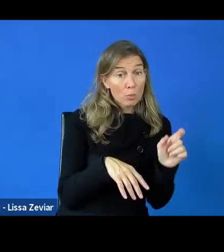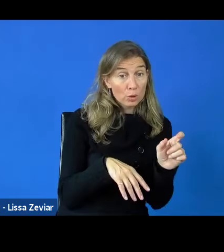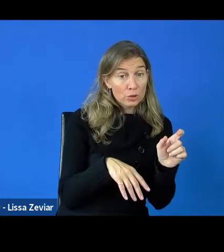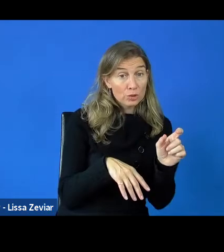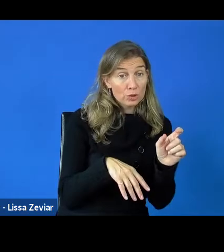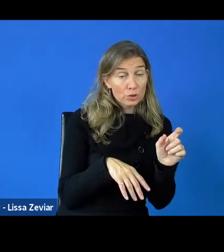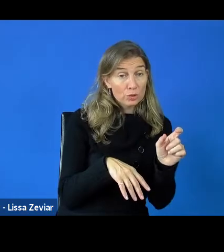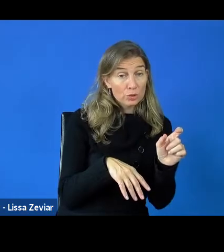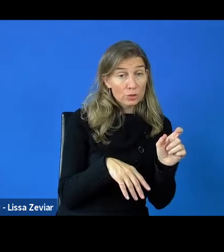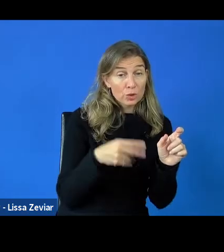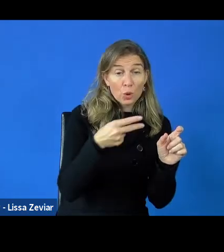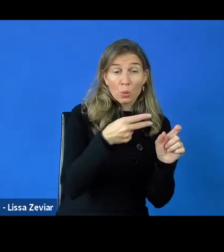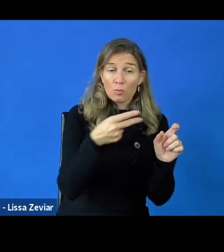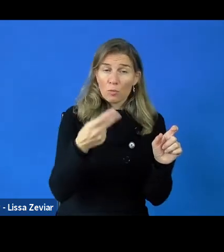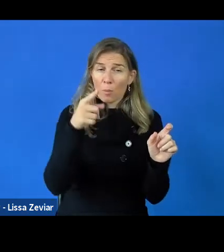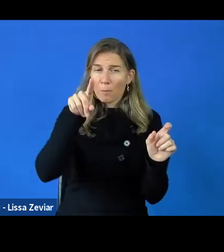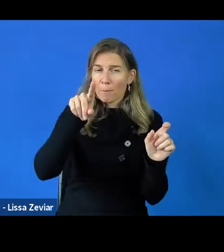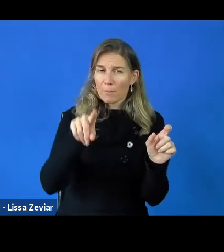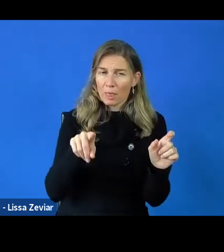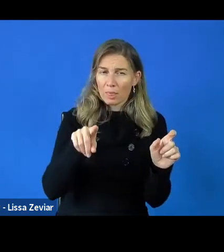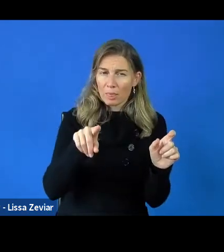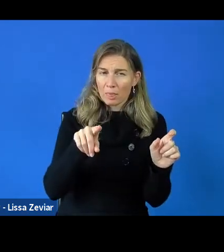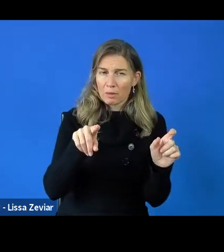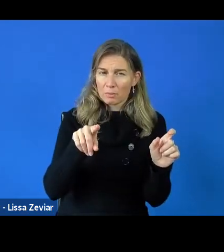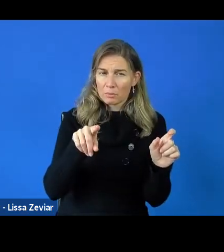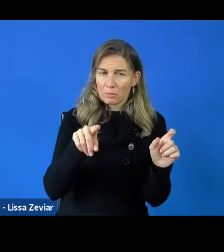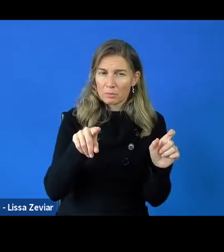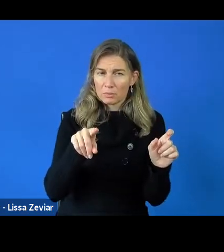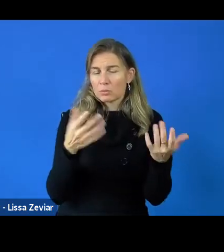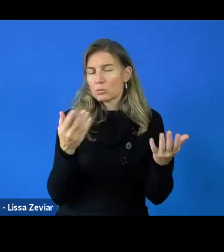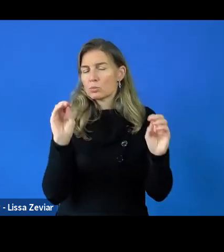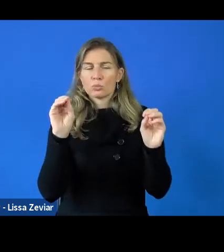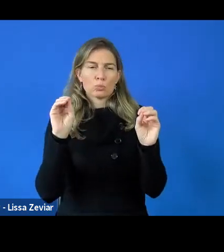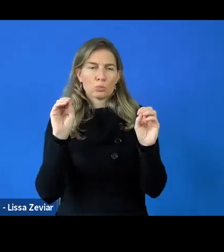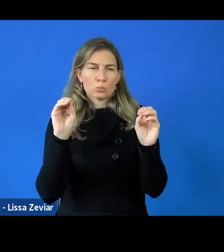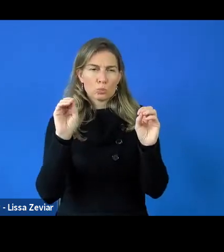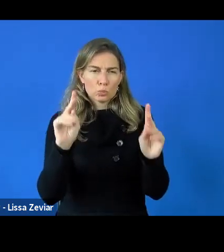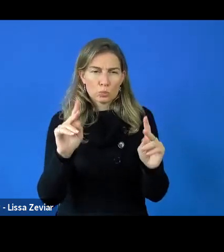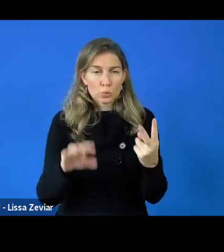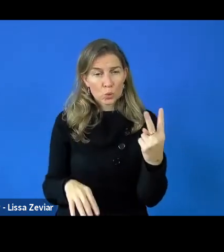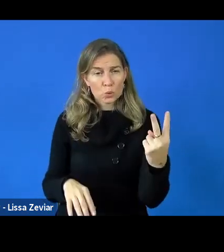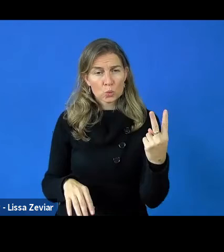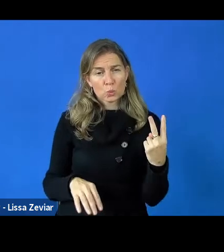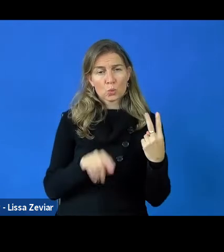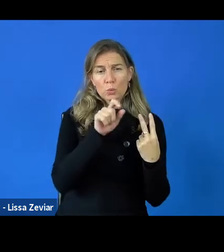to fulfil, to say, we will need two people for 3 years, we will need one person for three years.